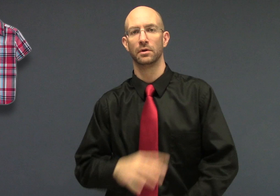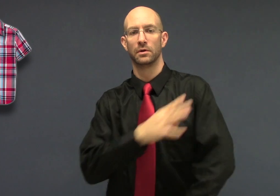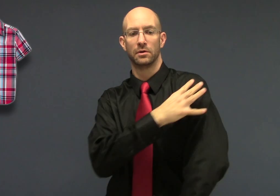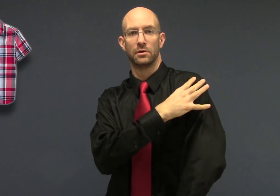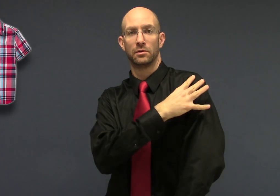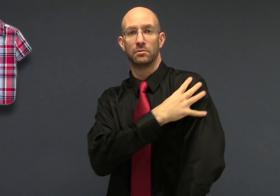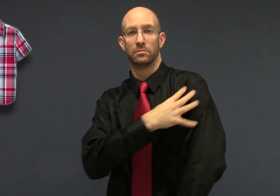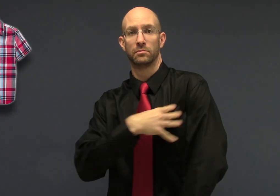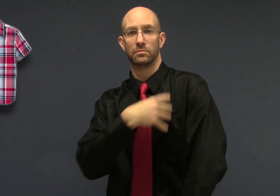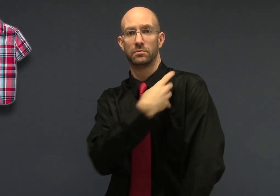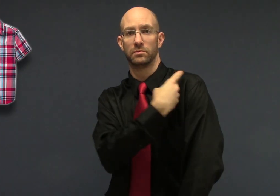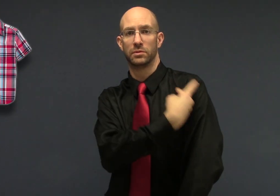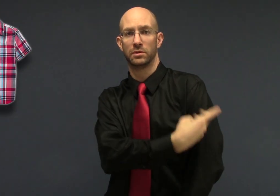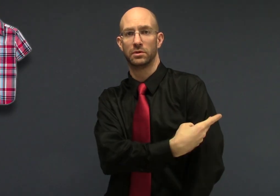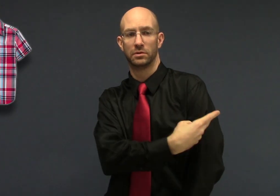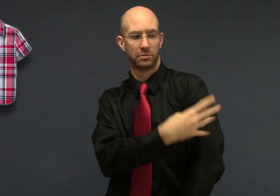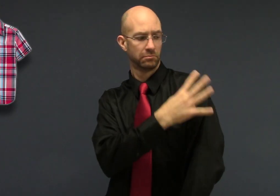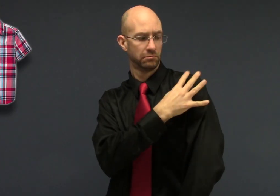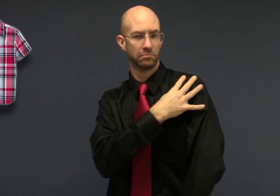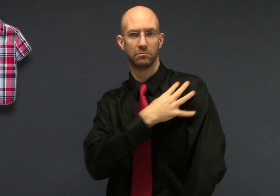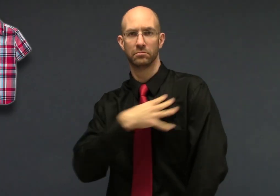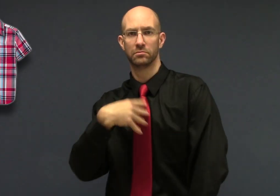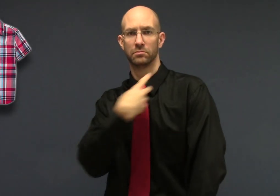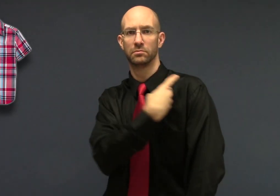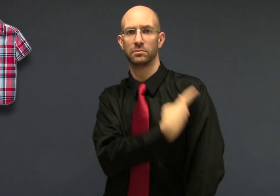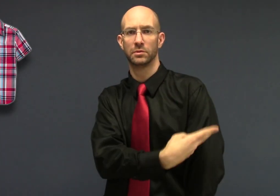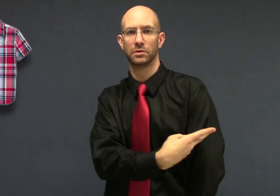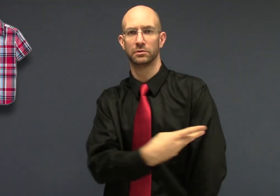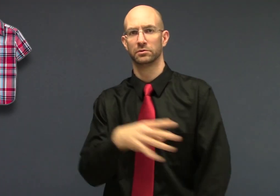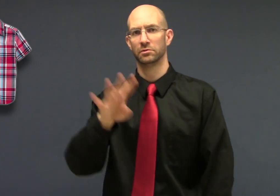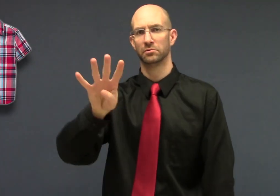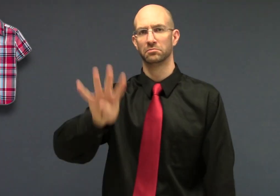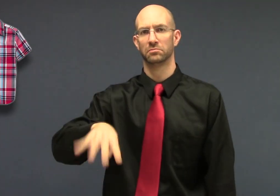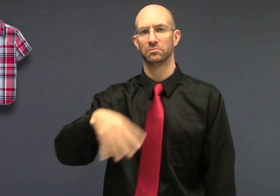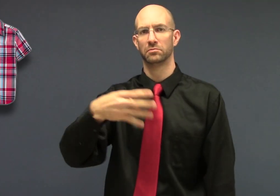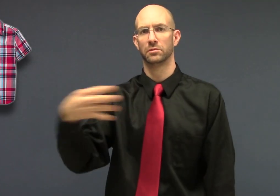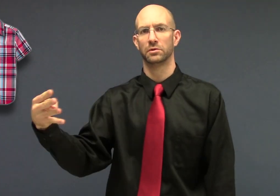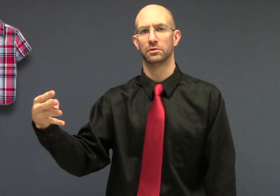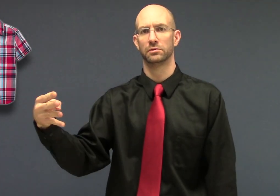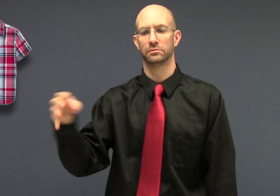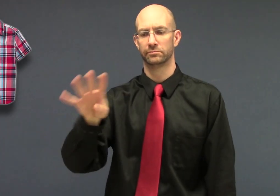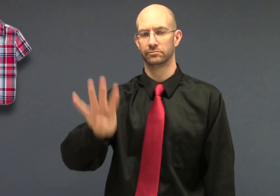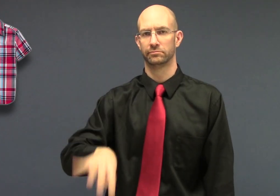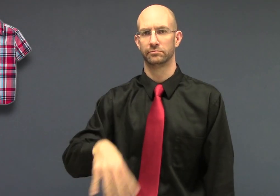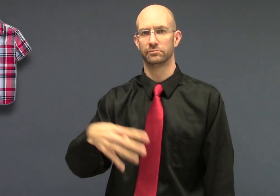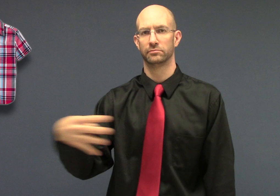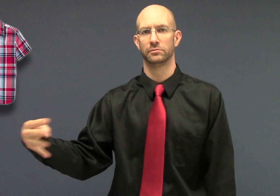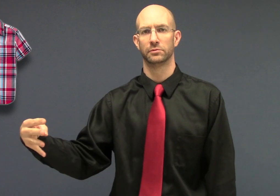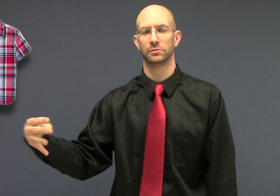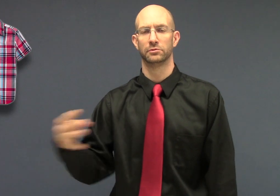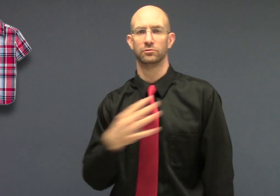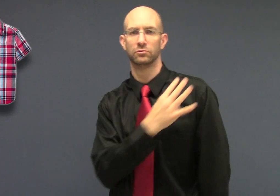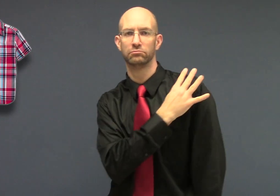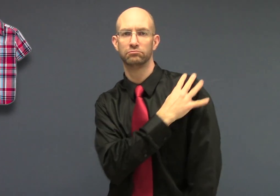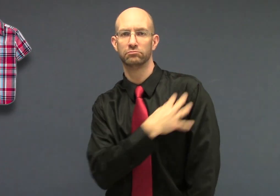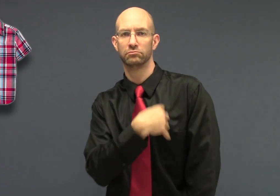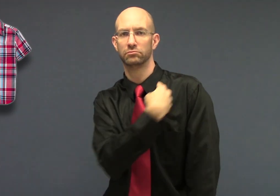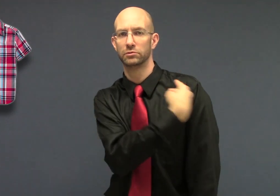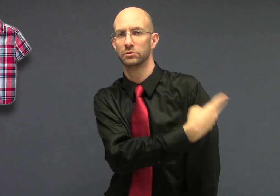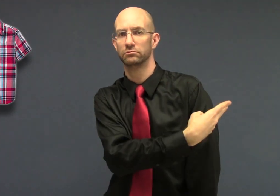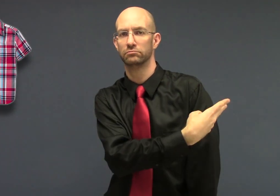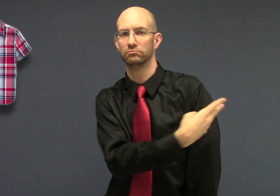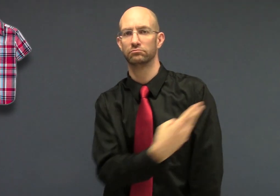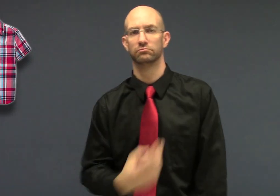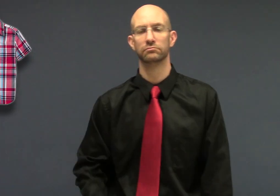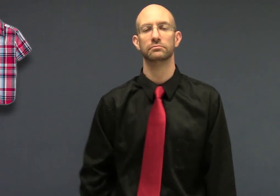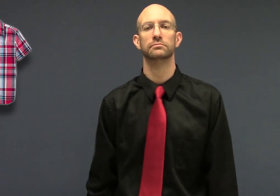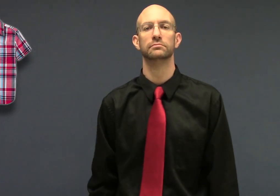PLAID. Create a grid-like pattern with CL:4.